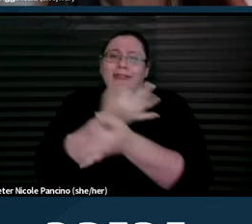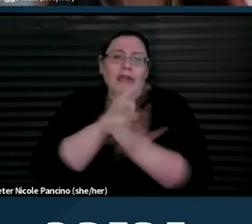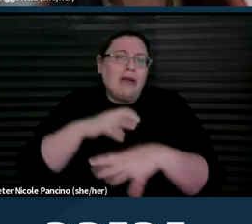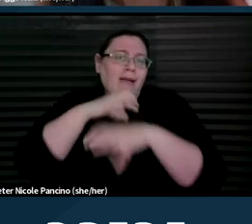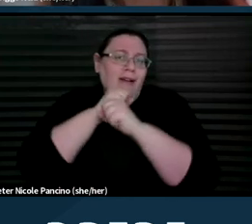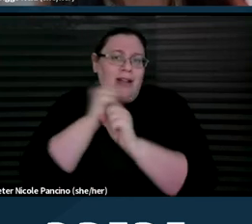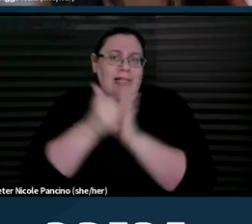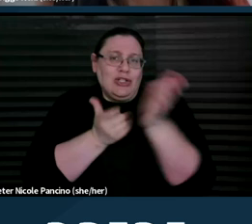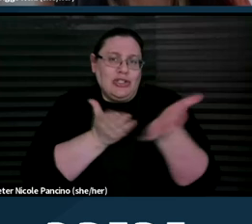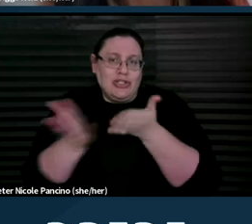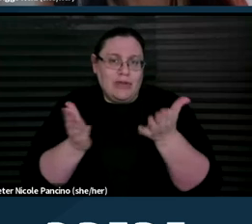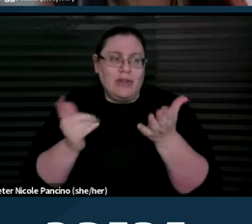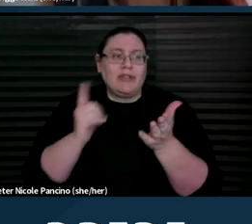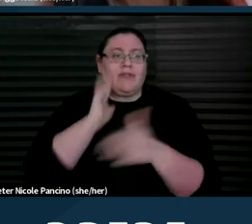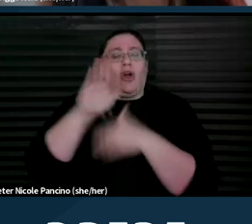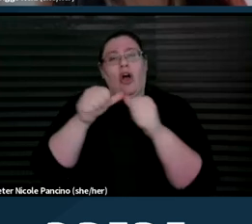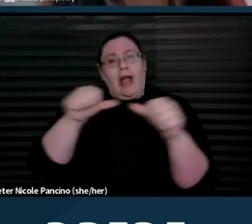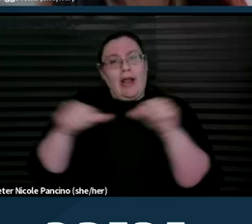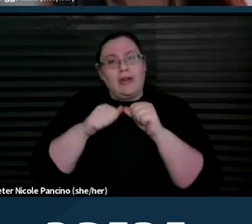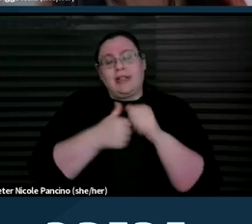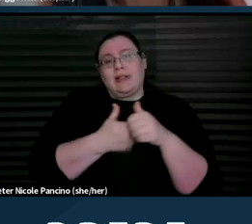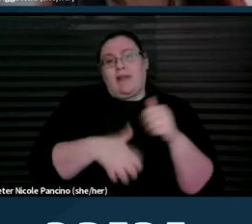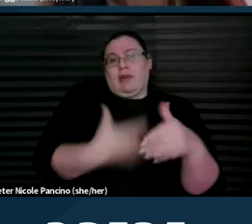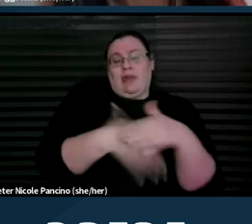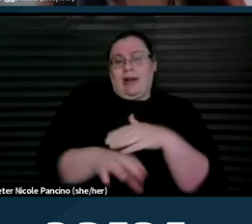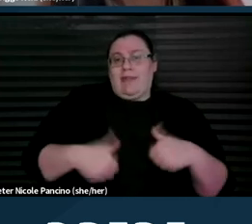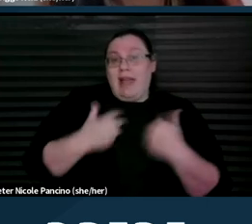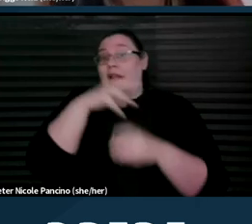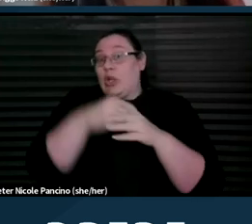for all areas of reproductive life, including abortion, pregnancy loss, and birth.